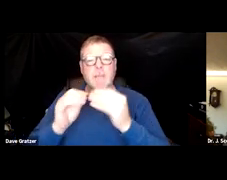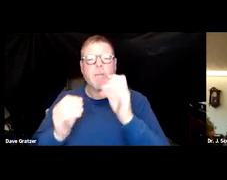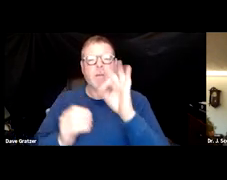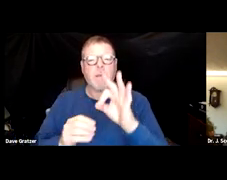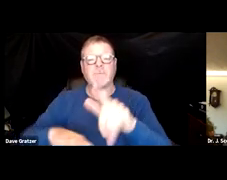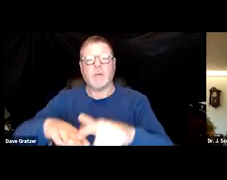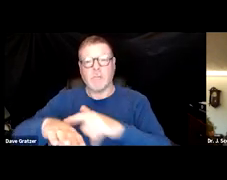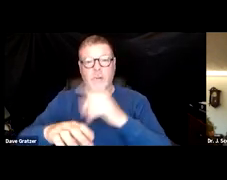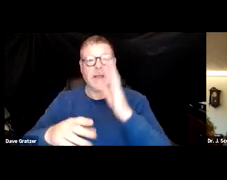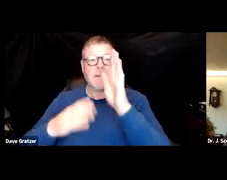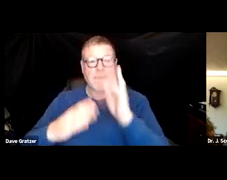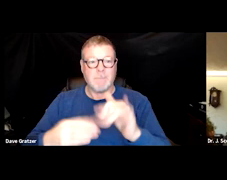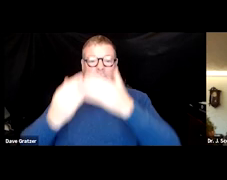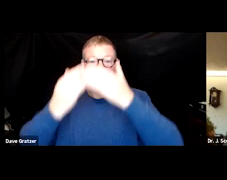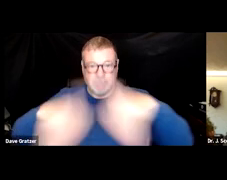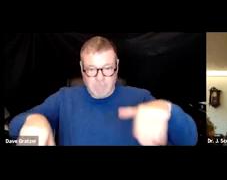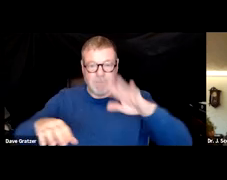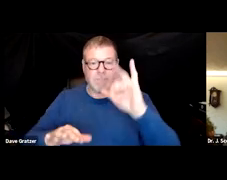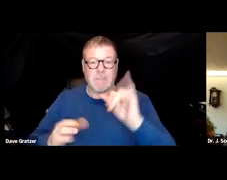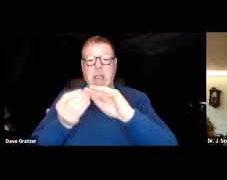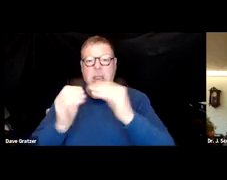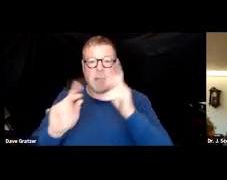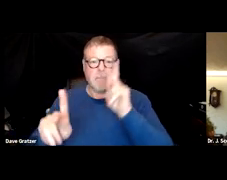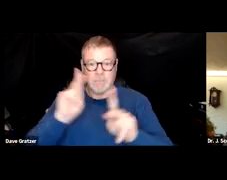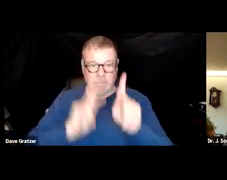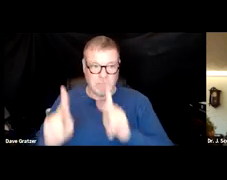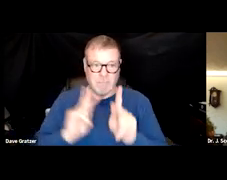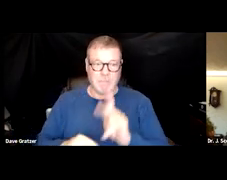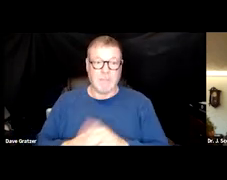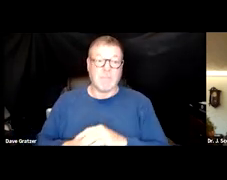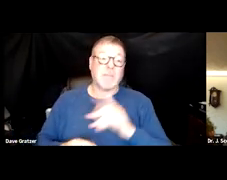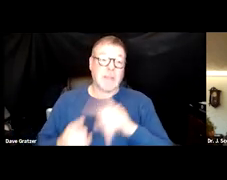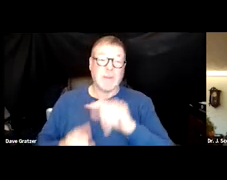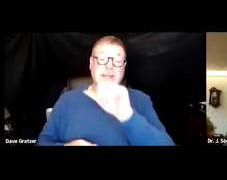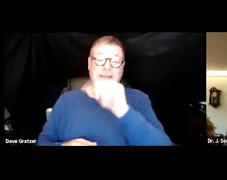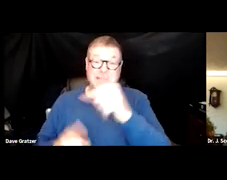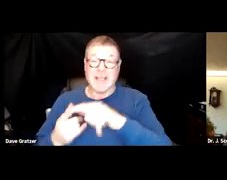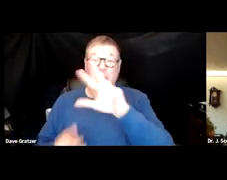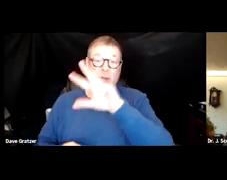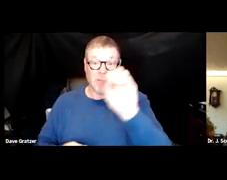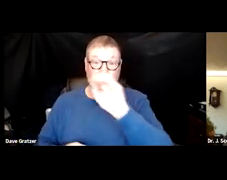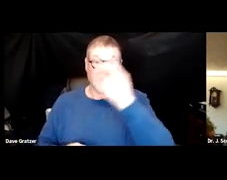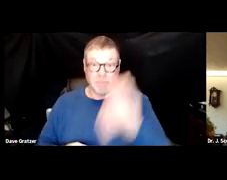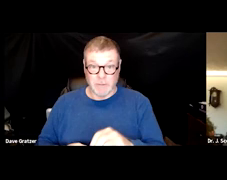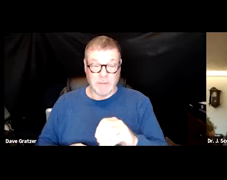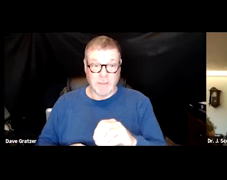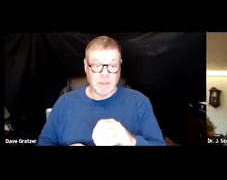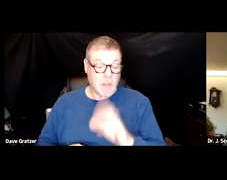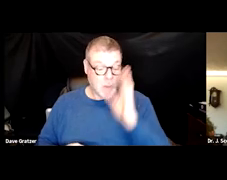divided by the population itself. So if you look at that, 10 to 30% of COVID individuals will develop long COVID.